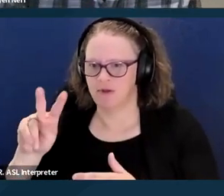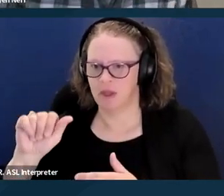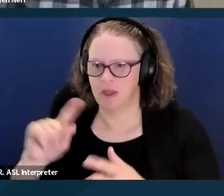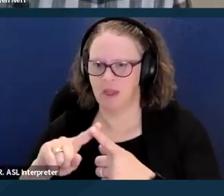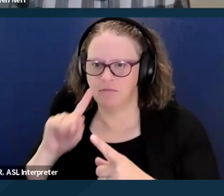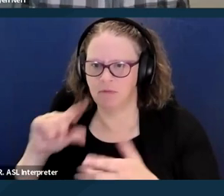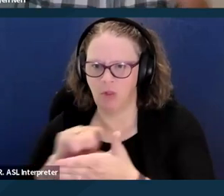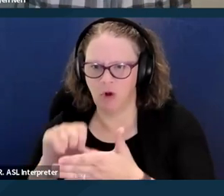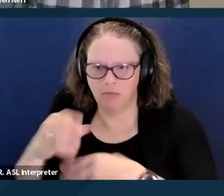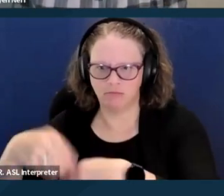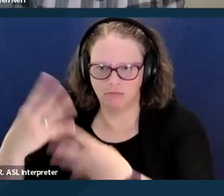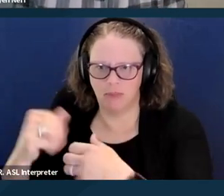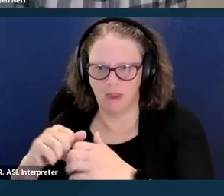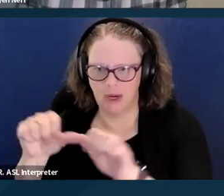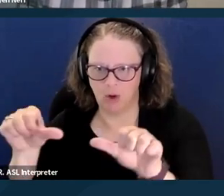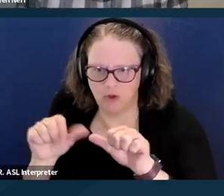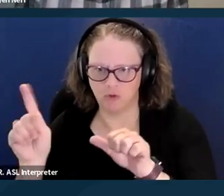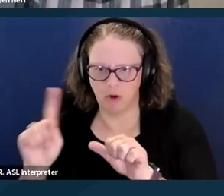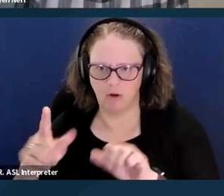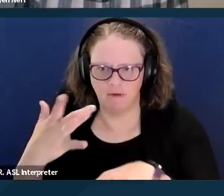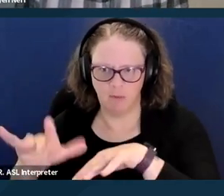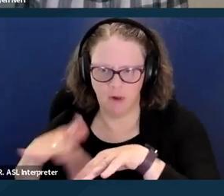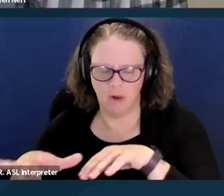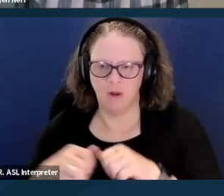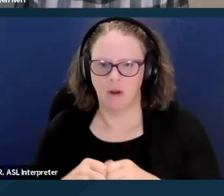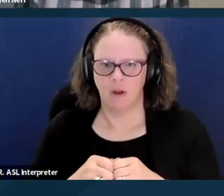Your level of care required for this eligibility